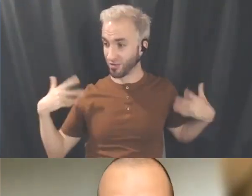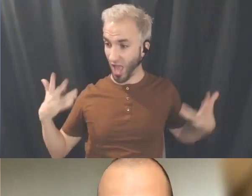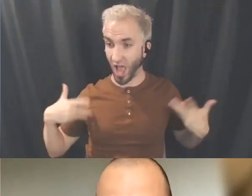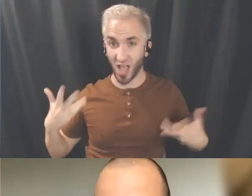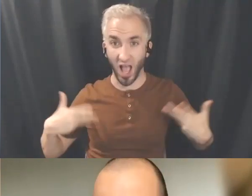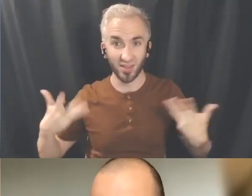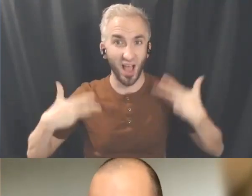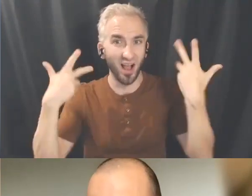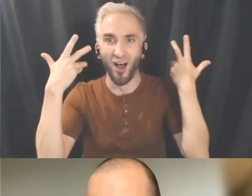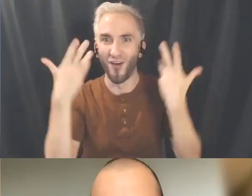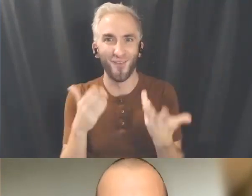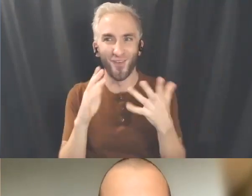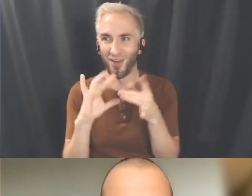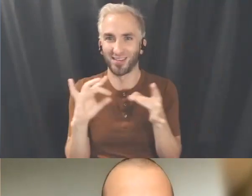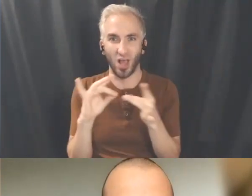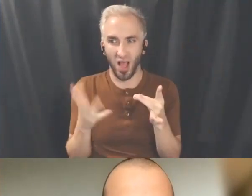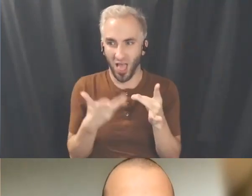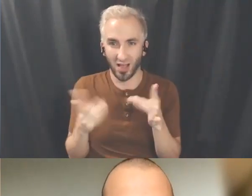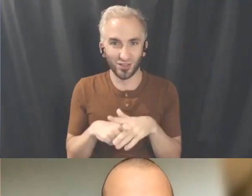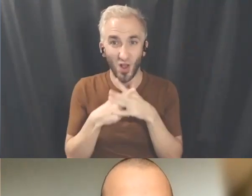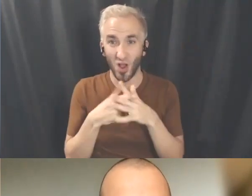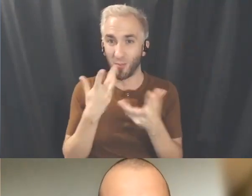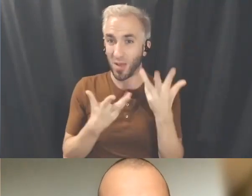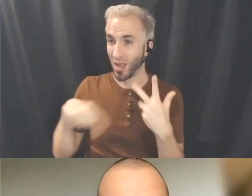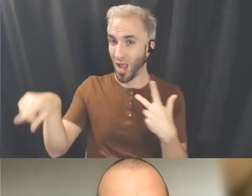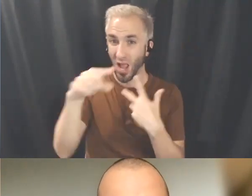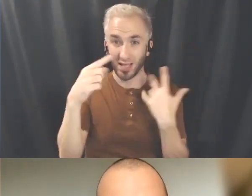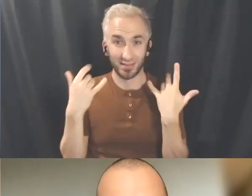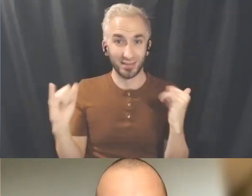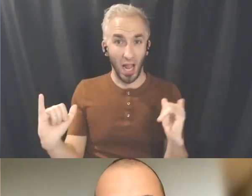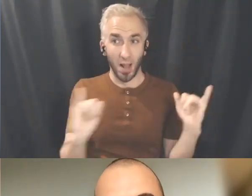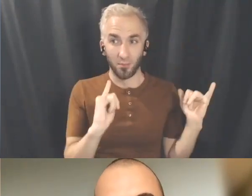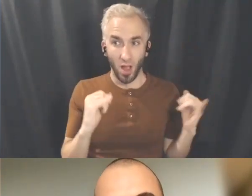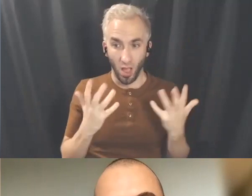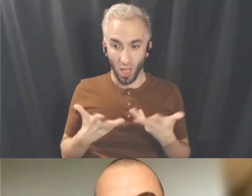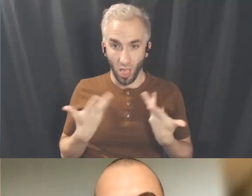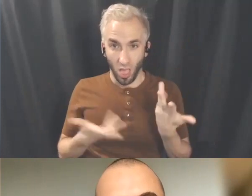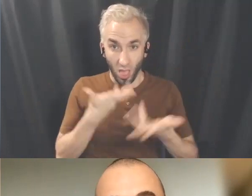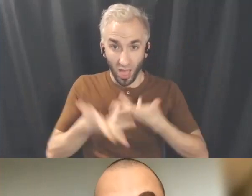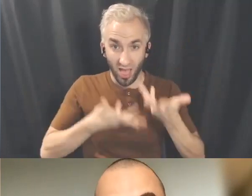I'm not sure where people are at as well. It's just incredible work, Sammy and also the